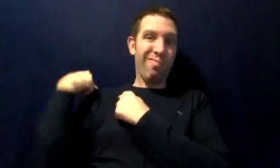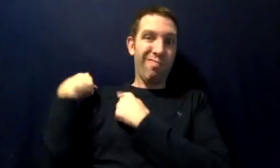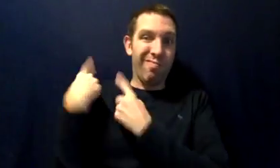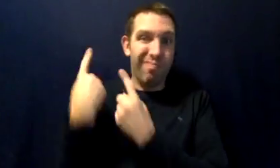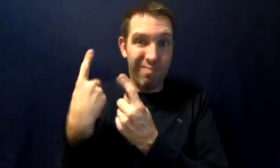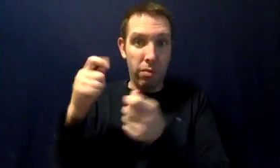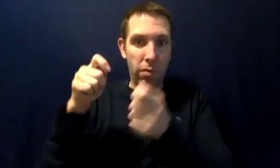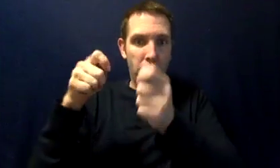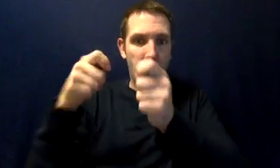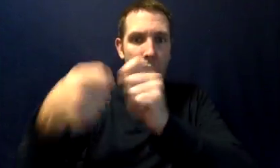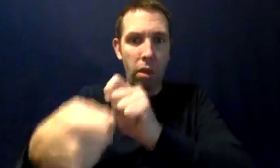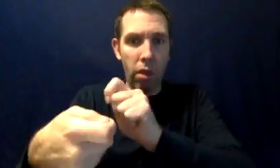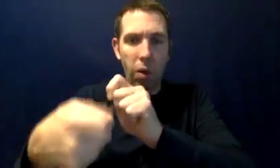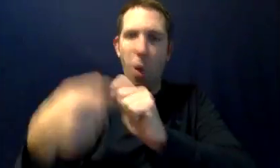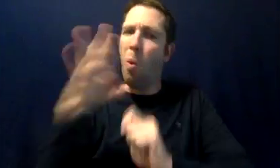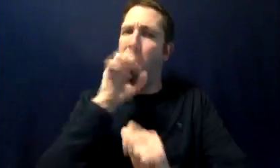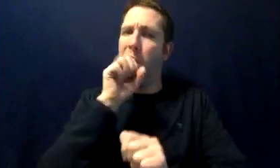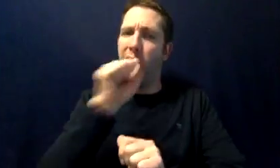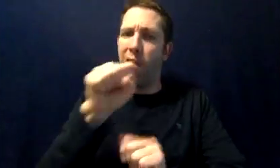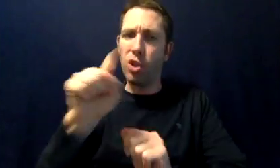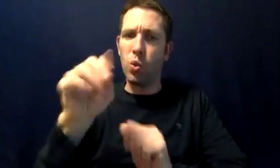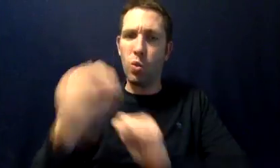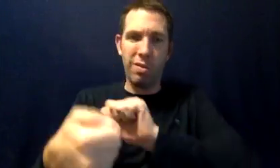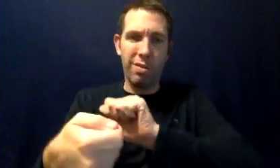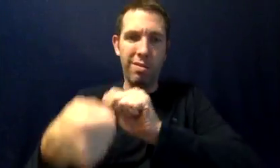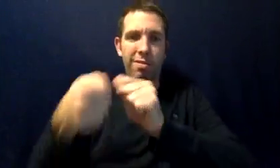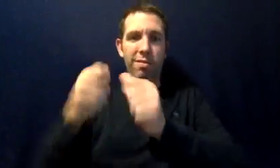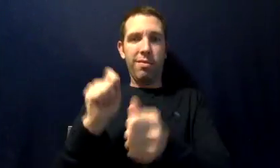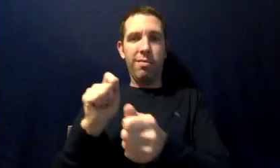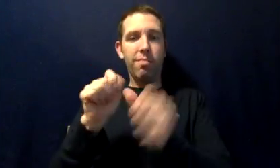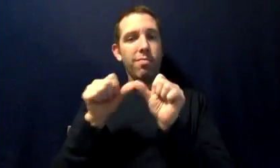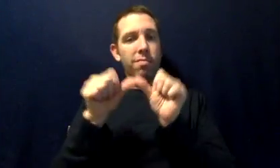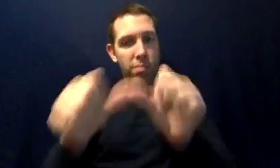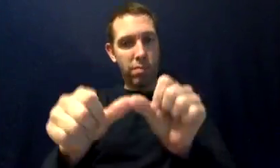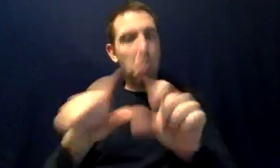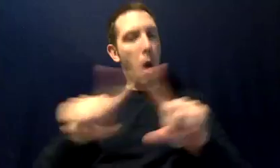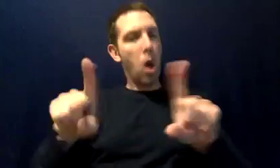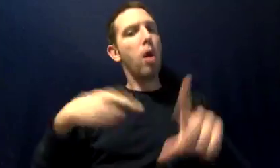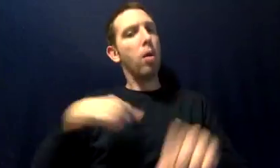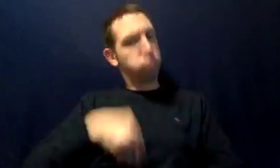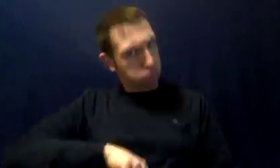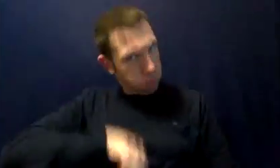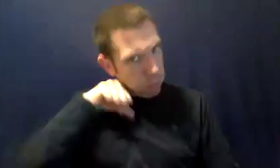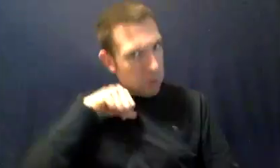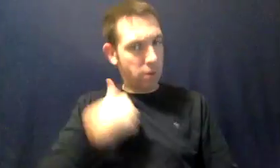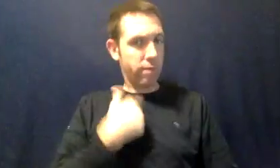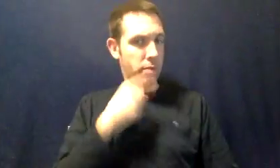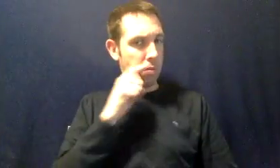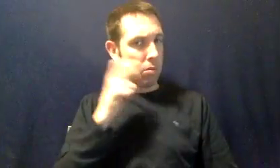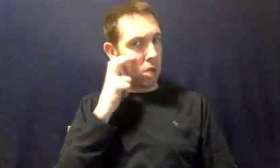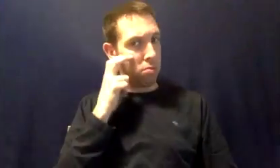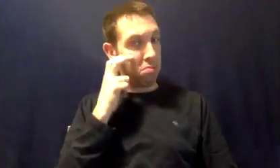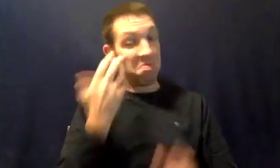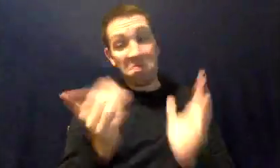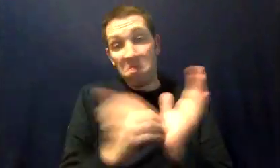and have adapted to my vision loss. Of course I would have to adapt to being able to see again. But I'm proud to be Deafblind